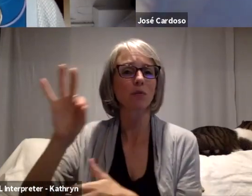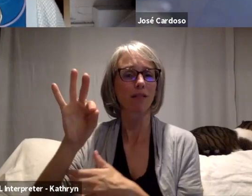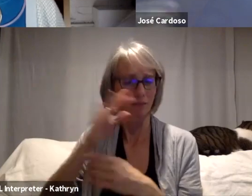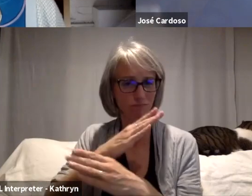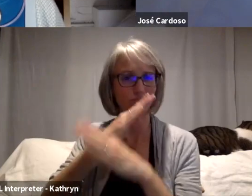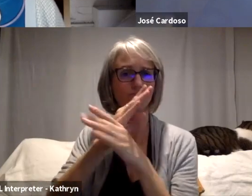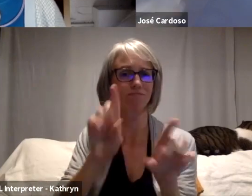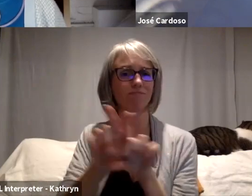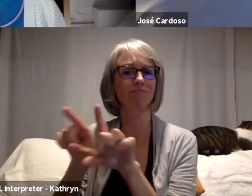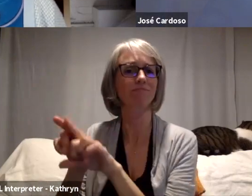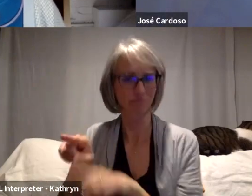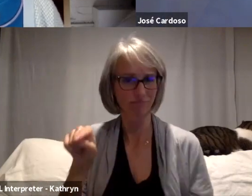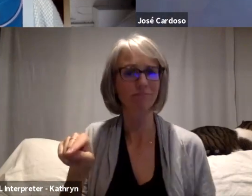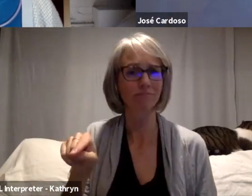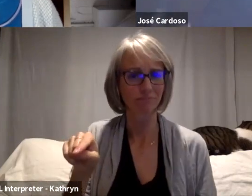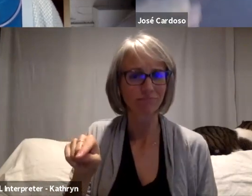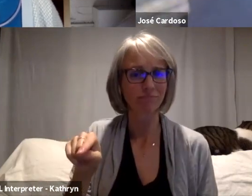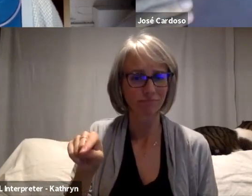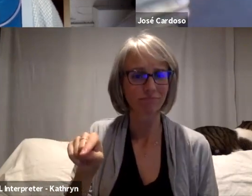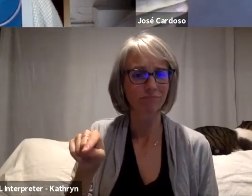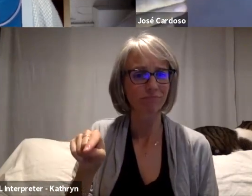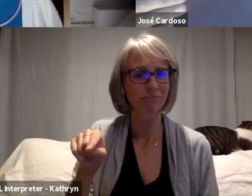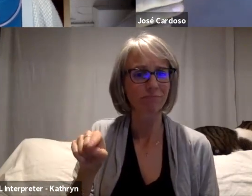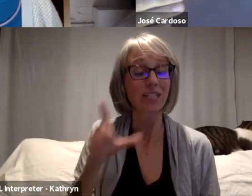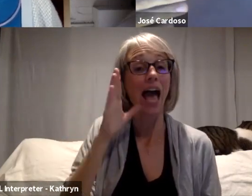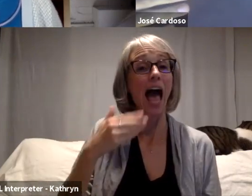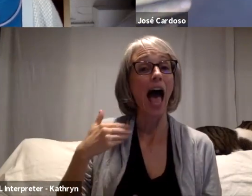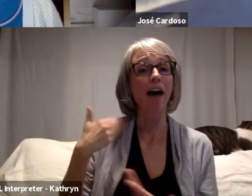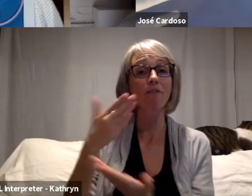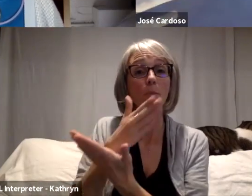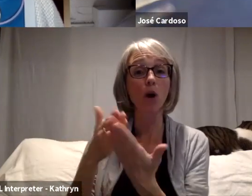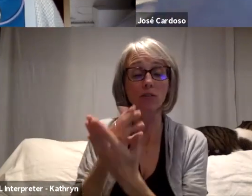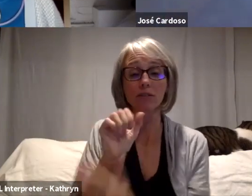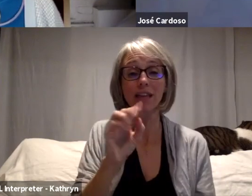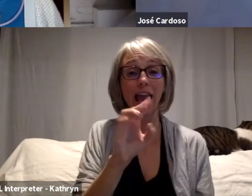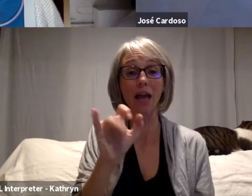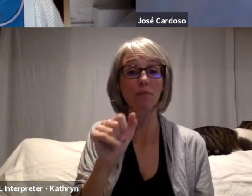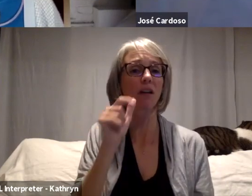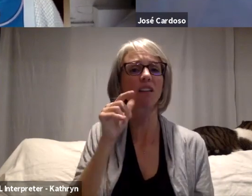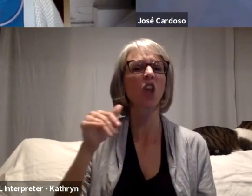Is untouched for respecting, respecting the souls of humans.